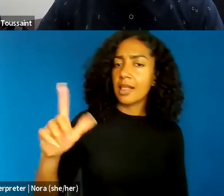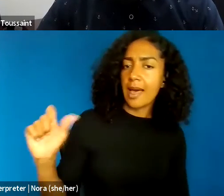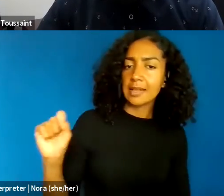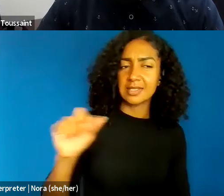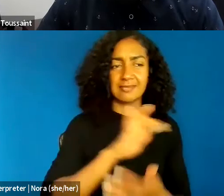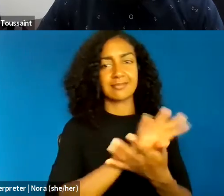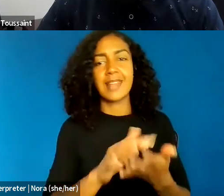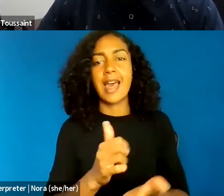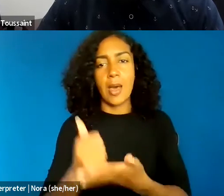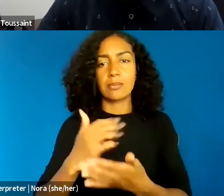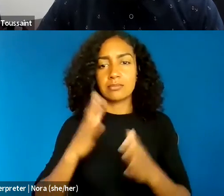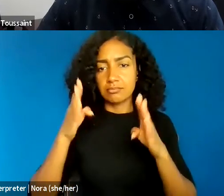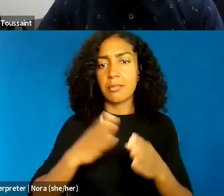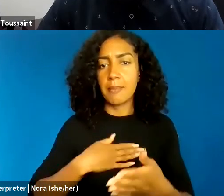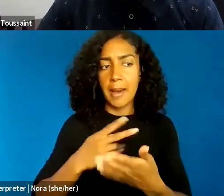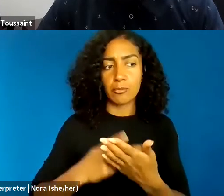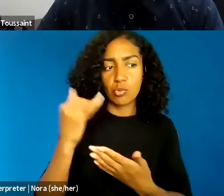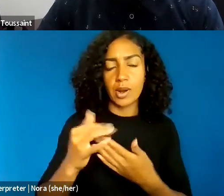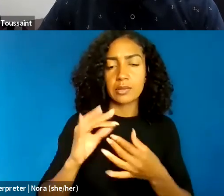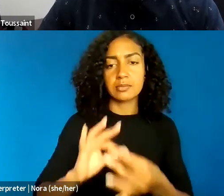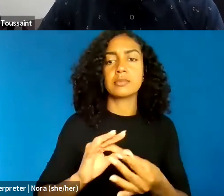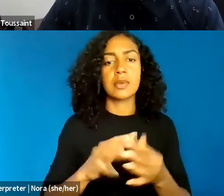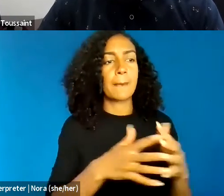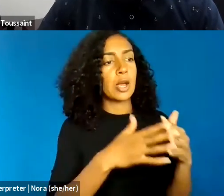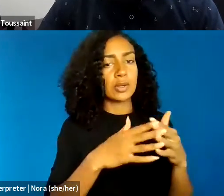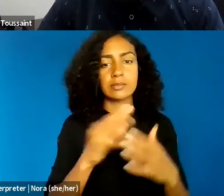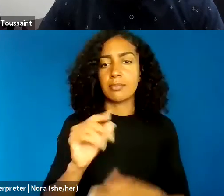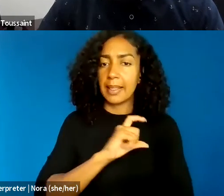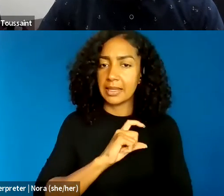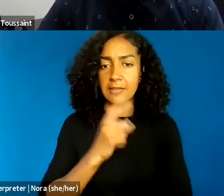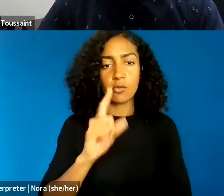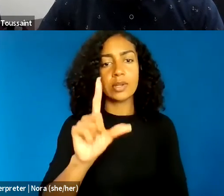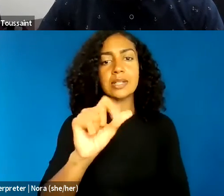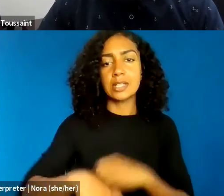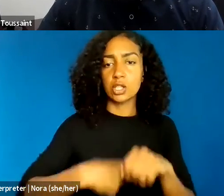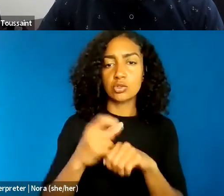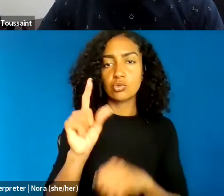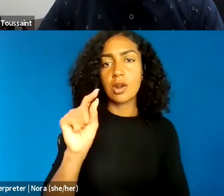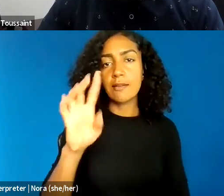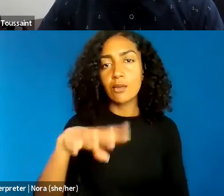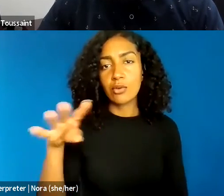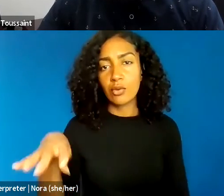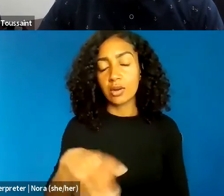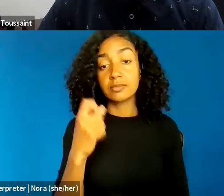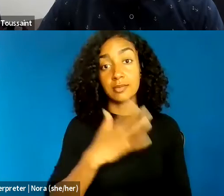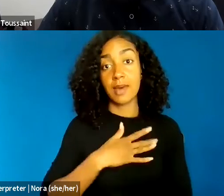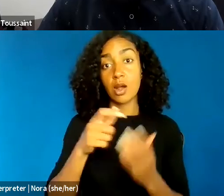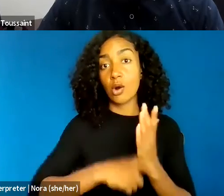of imagining policing in the year 2044. So in my article, I suggest that in a future